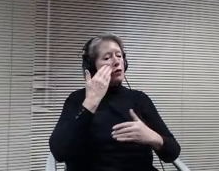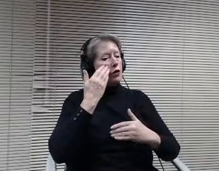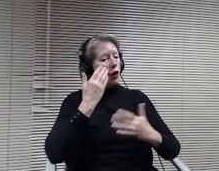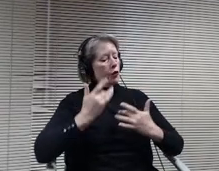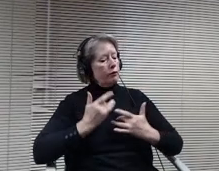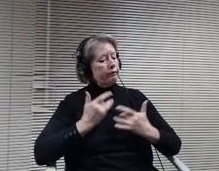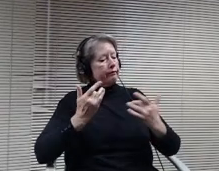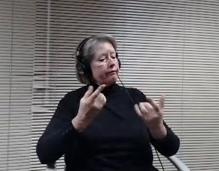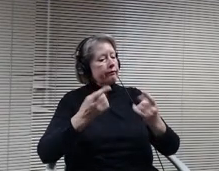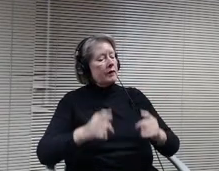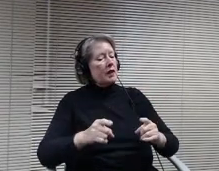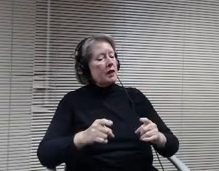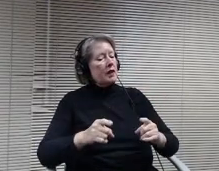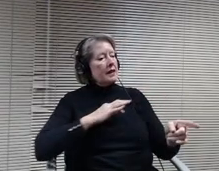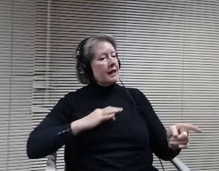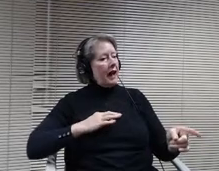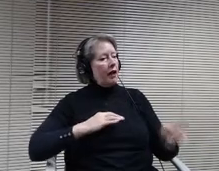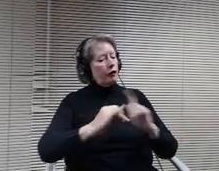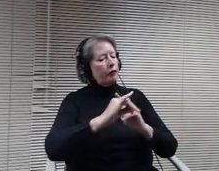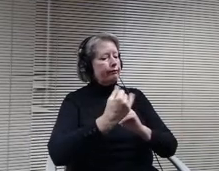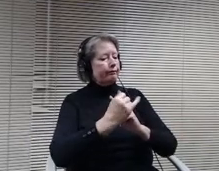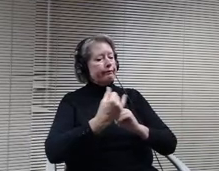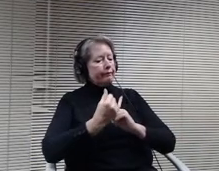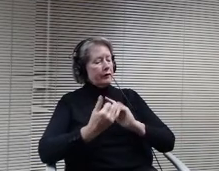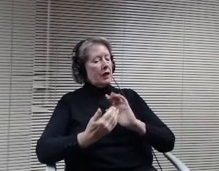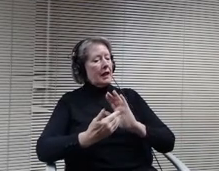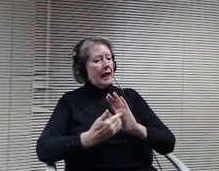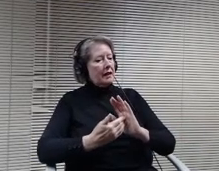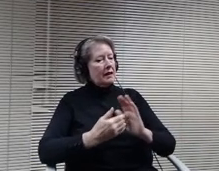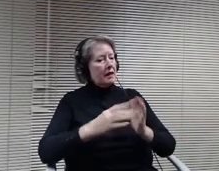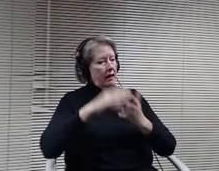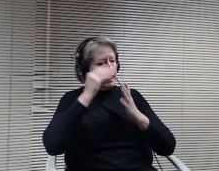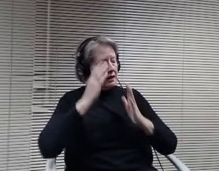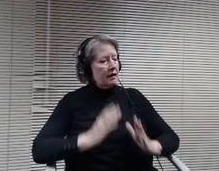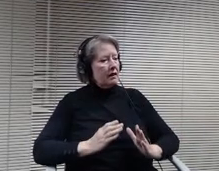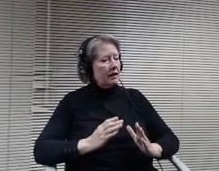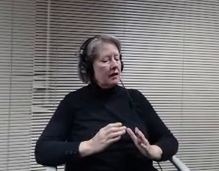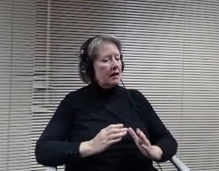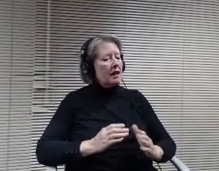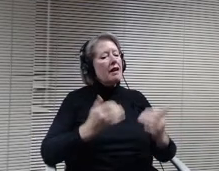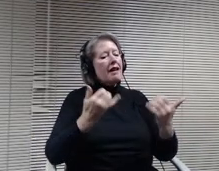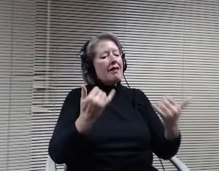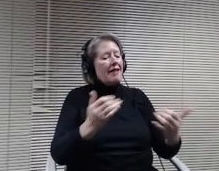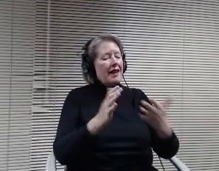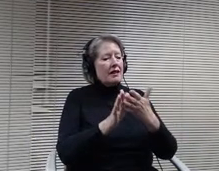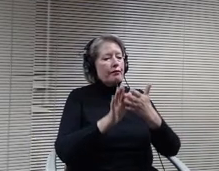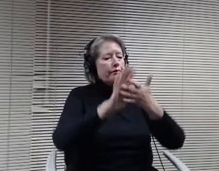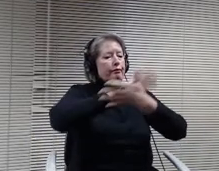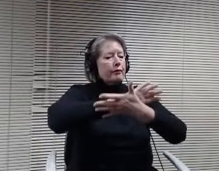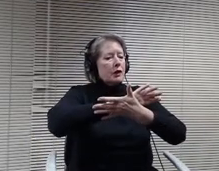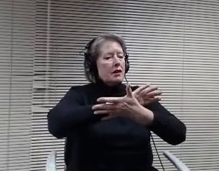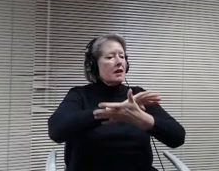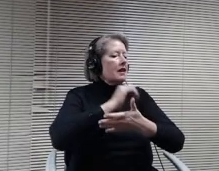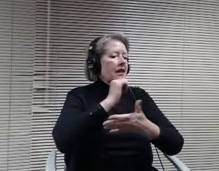actions against them. I feel that this lack of transparency does little to correct future transgressions and also creates